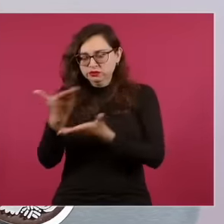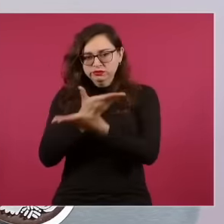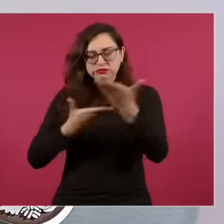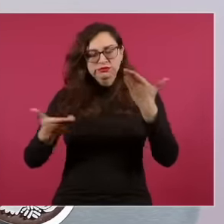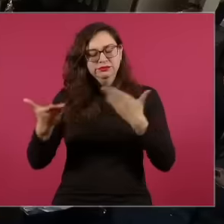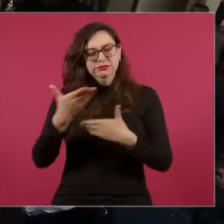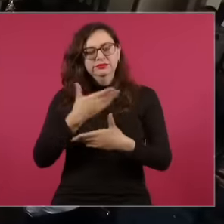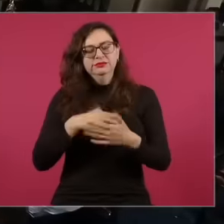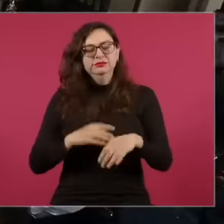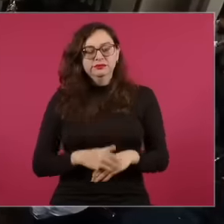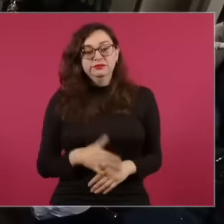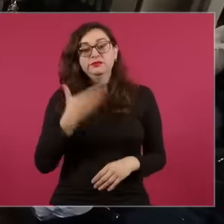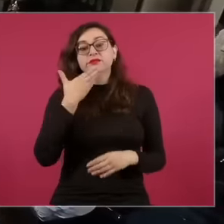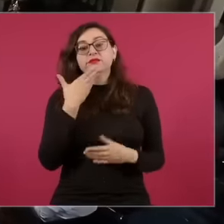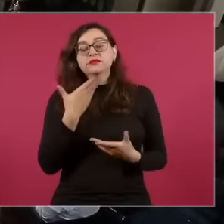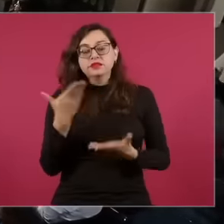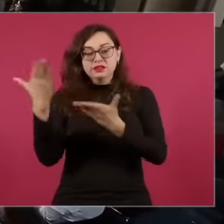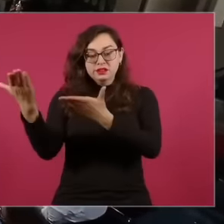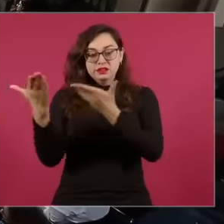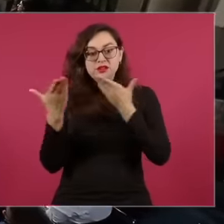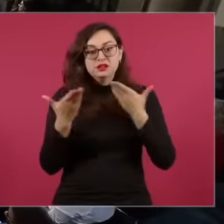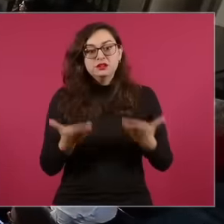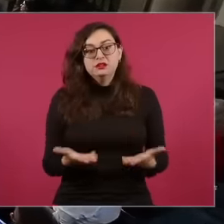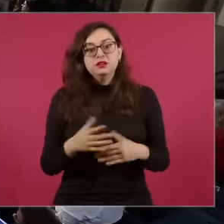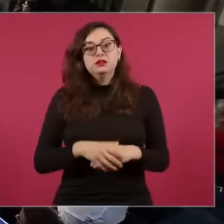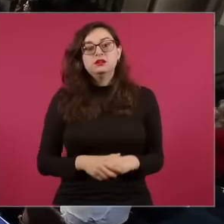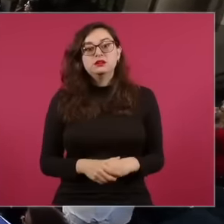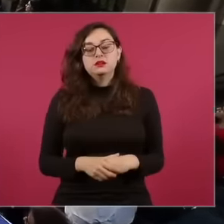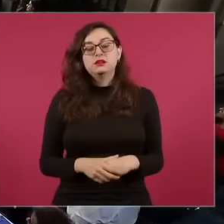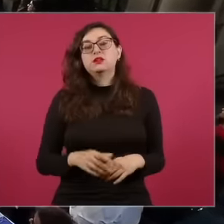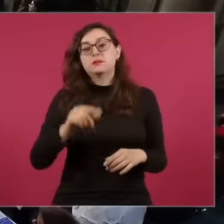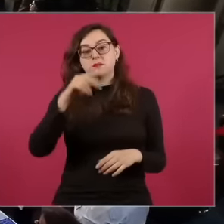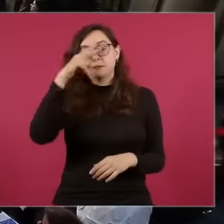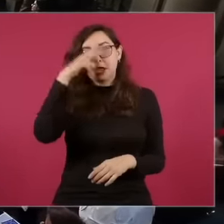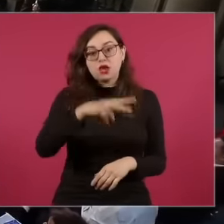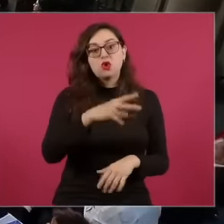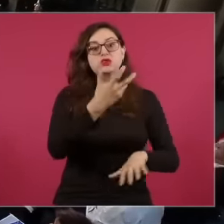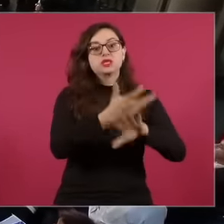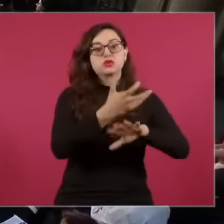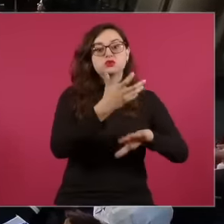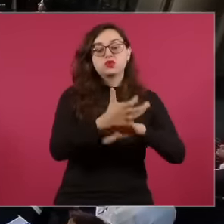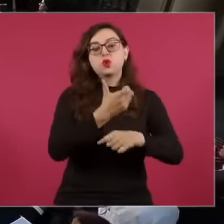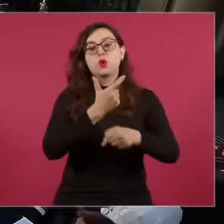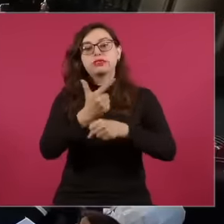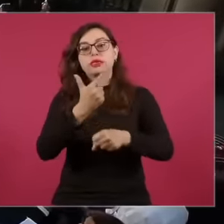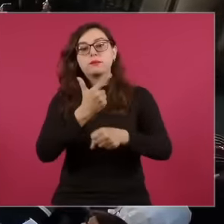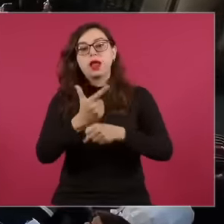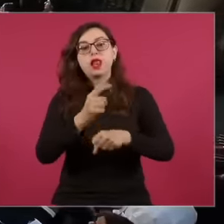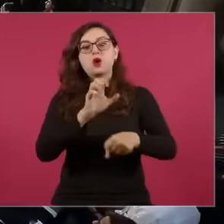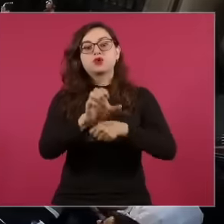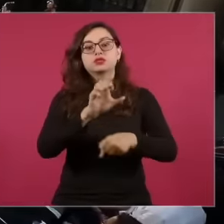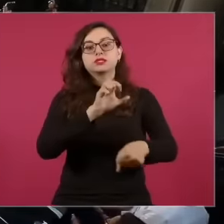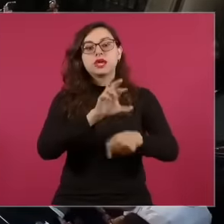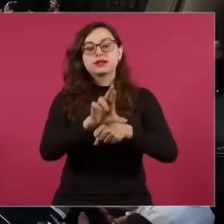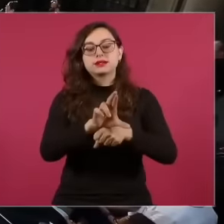entities, welcome to the colleagues who come from Mexico, the United States, Guatemala, Costa Rica,